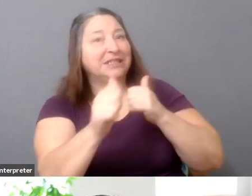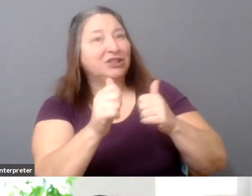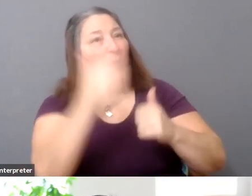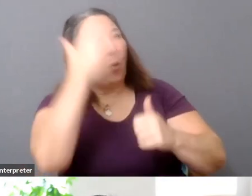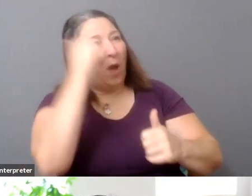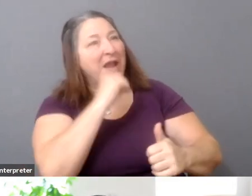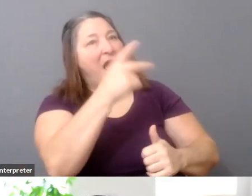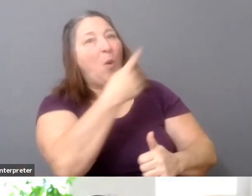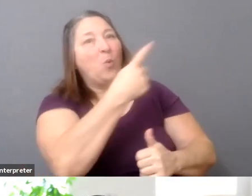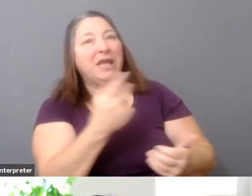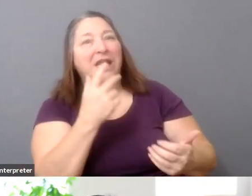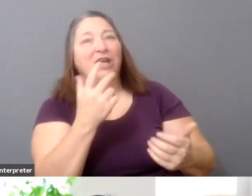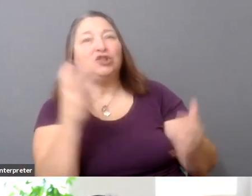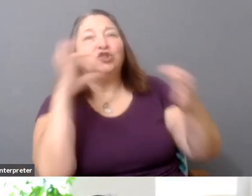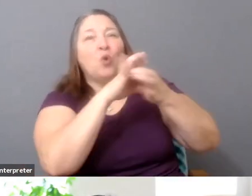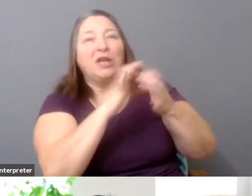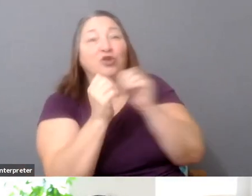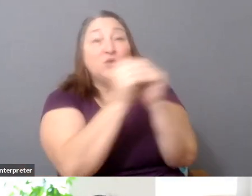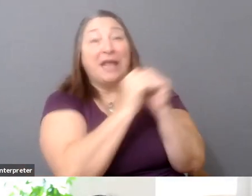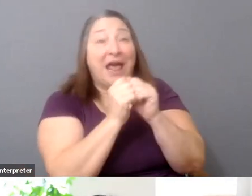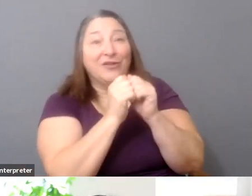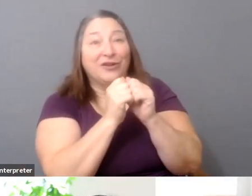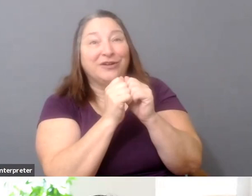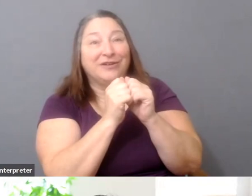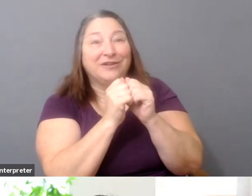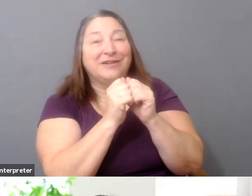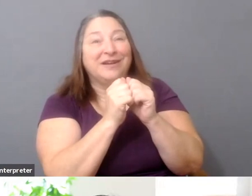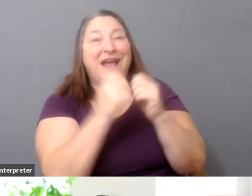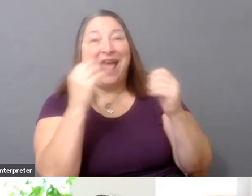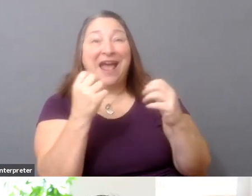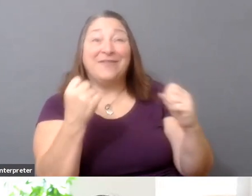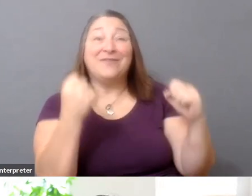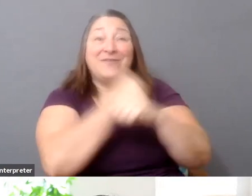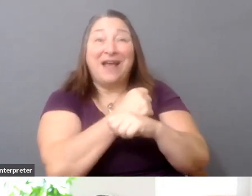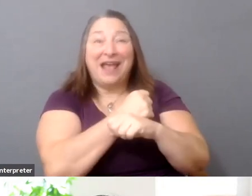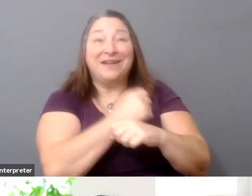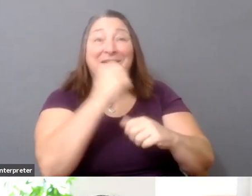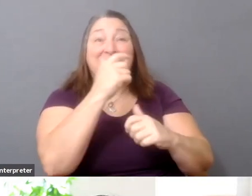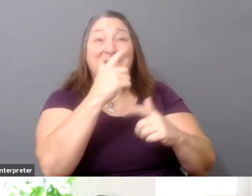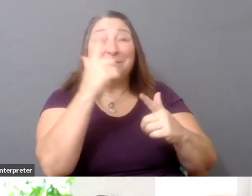organically amongst filmmakers. I'd love to see it happening more in distribution as well. How do we work together?